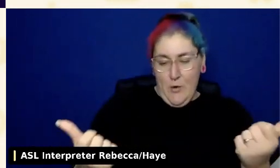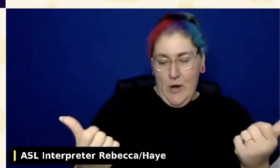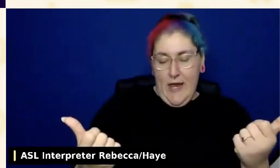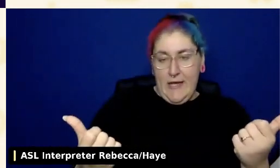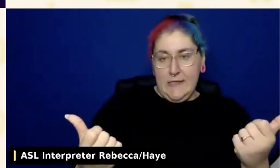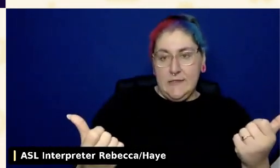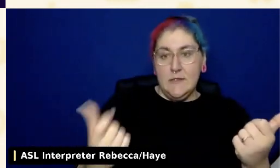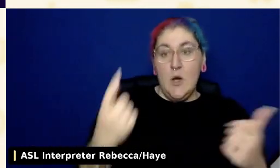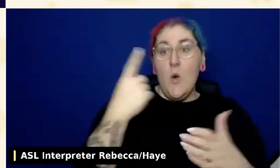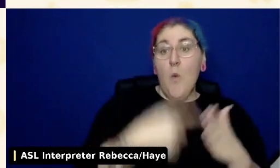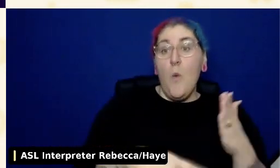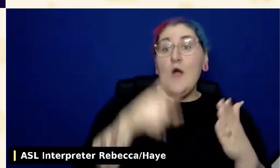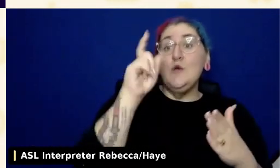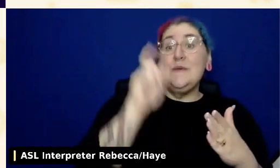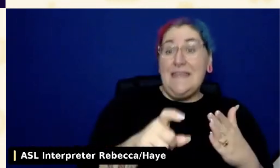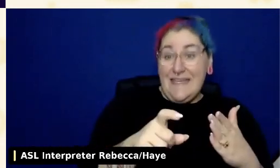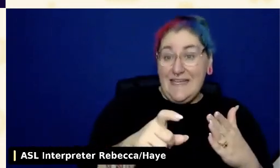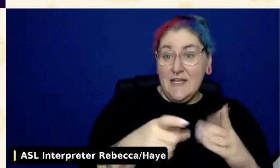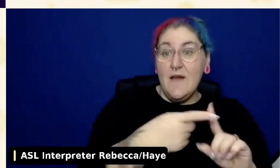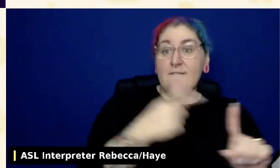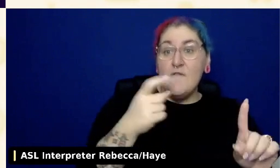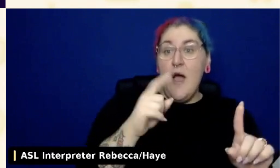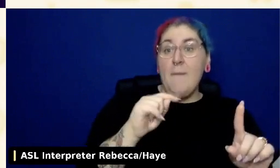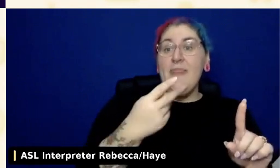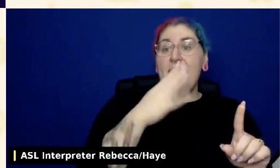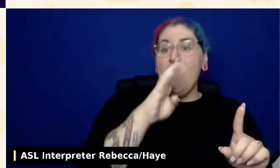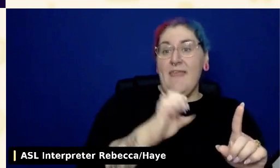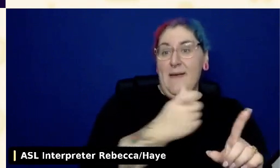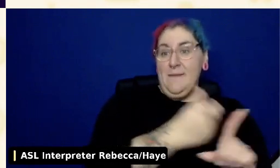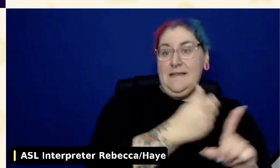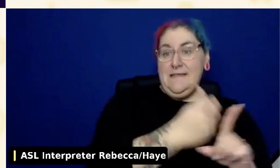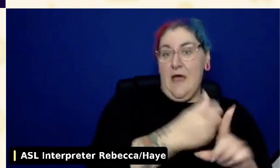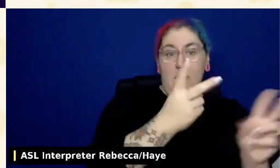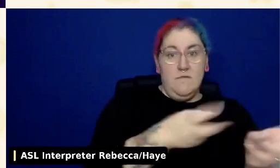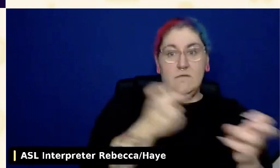from that theme versus what's going to come in a plug-in.